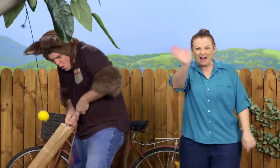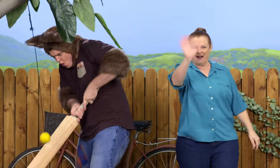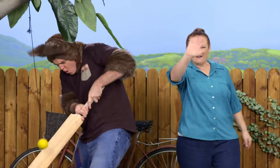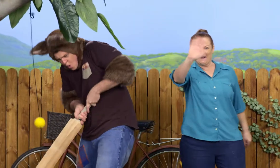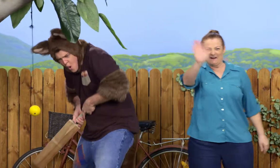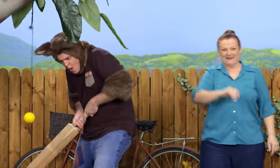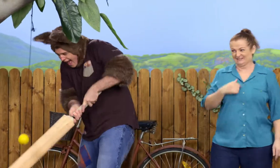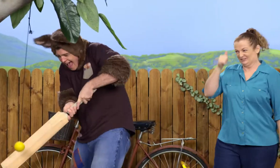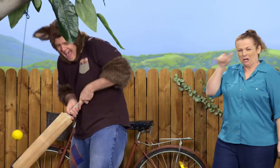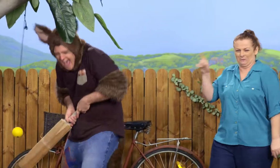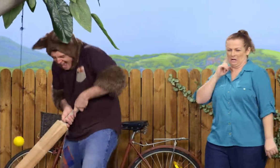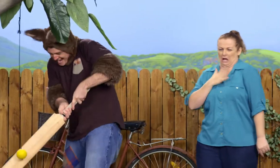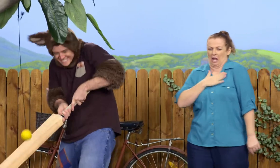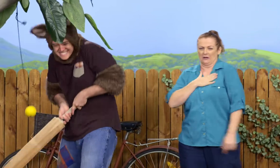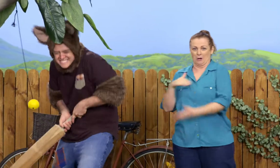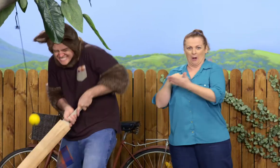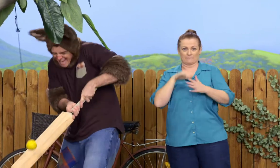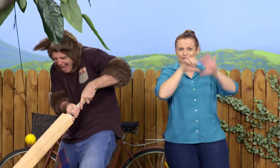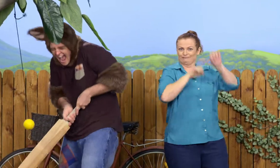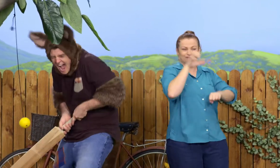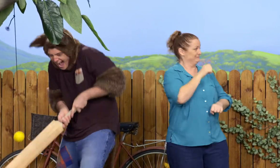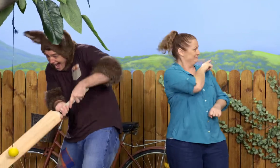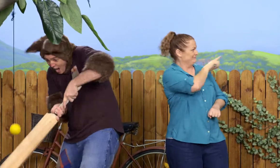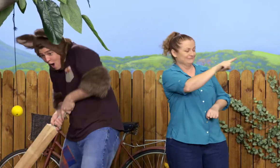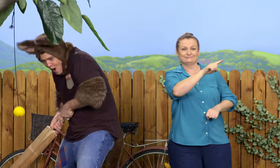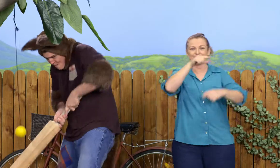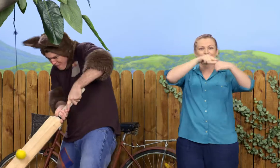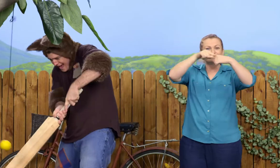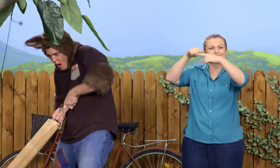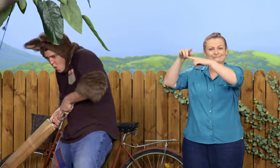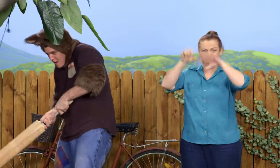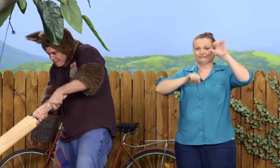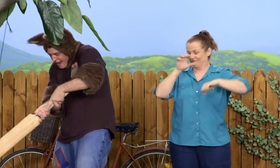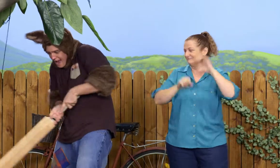Oh, hello, everyone. I know Possum would love to help me take the washing off the line.